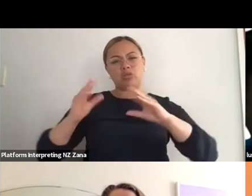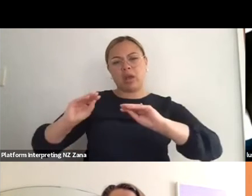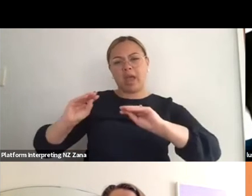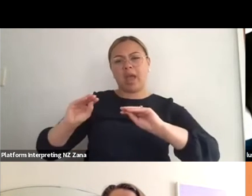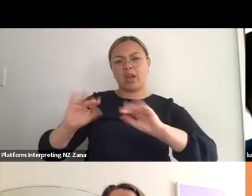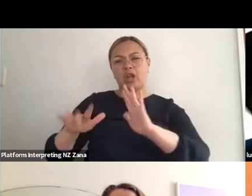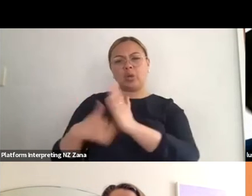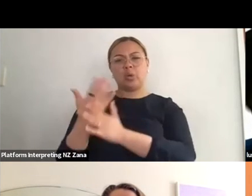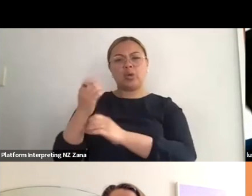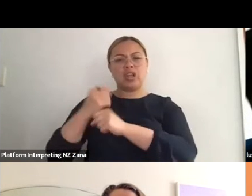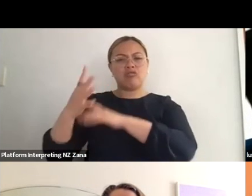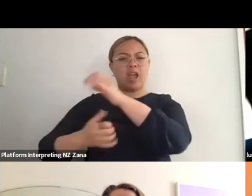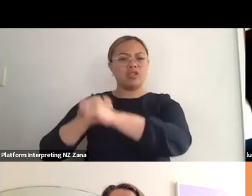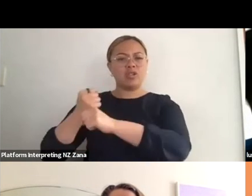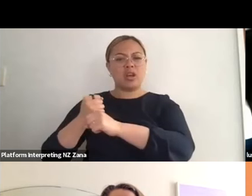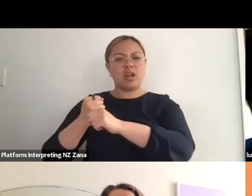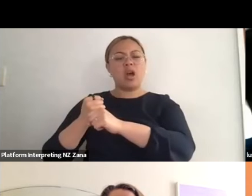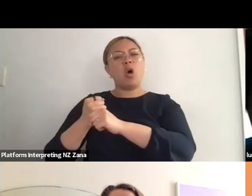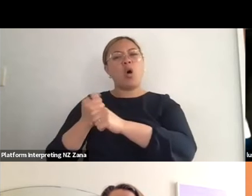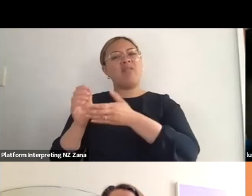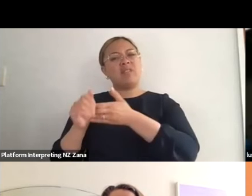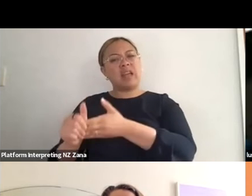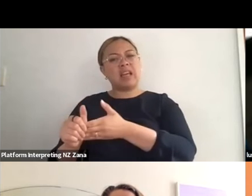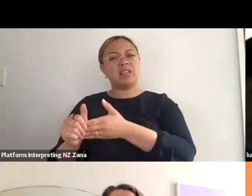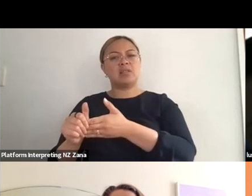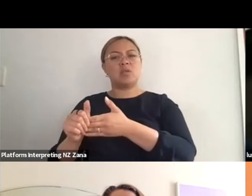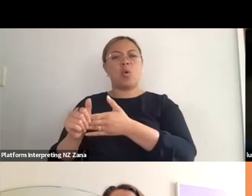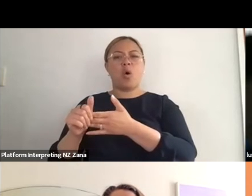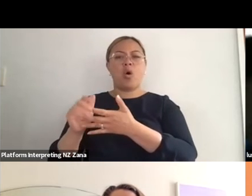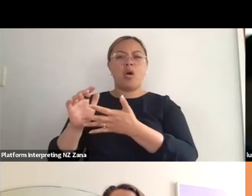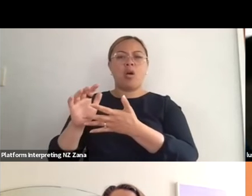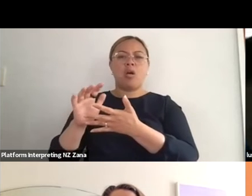as practitioners? Do you have any tips or thoughts on how to train up leadership?